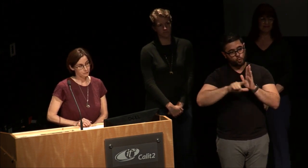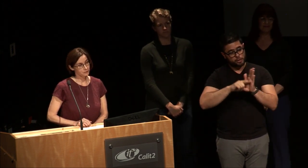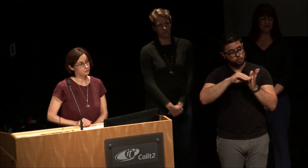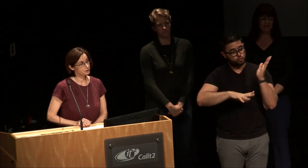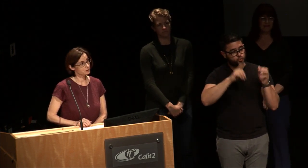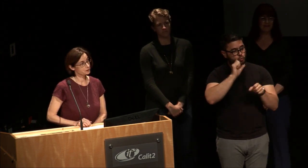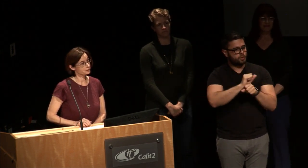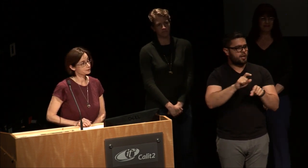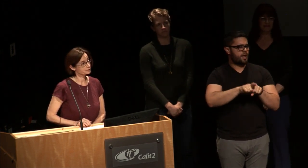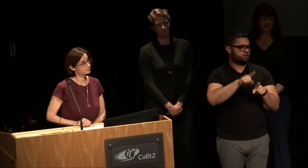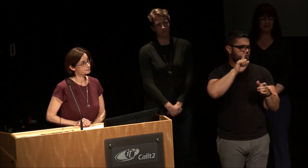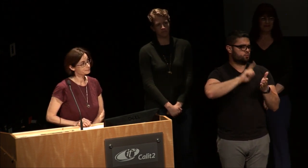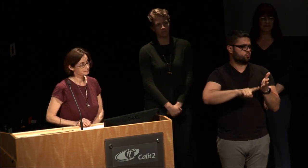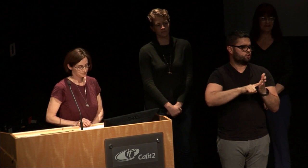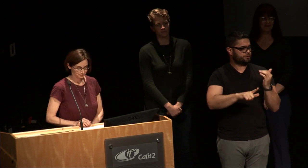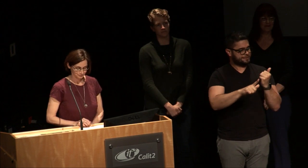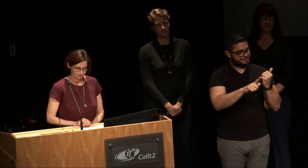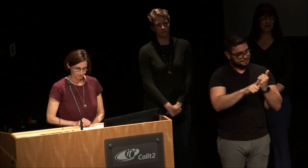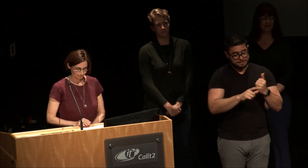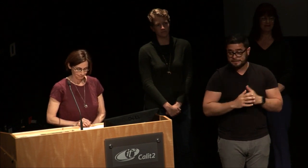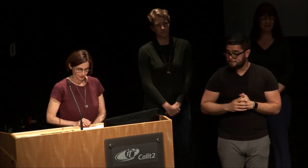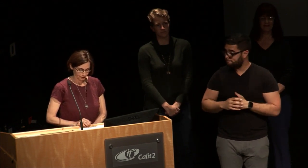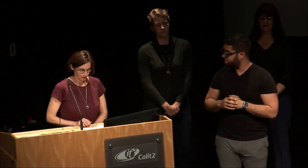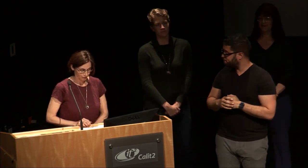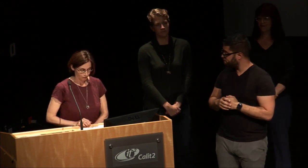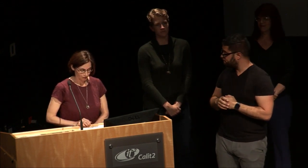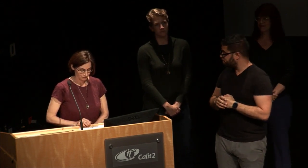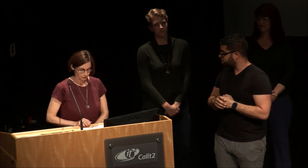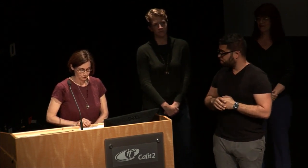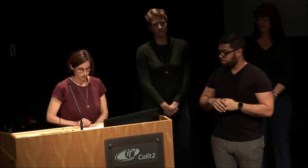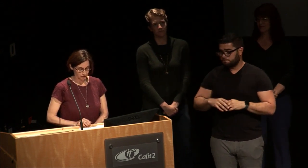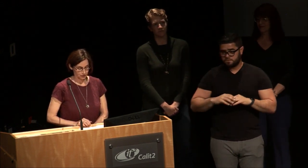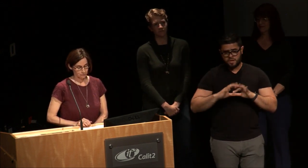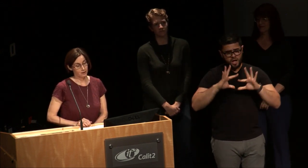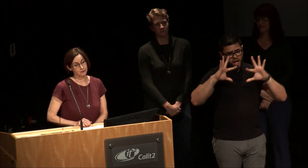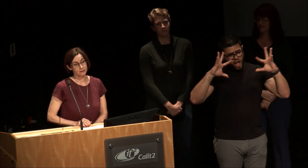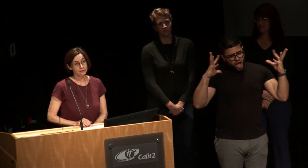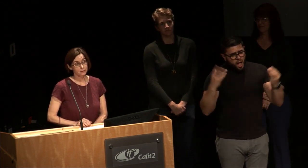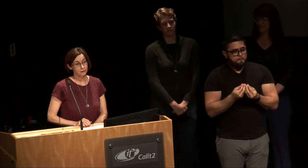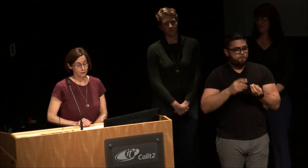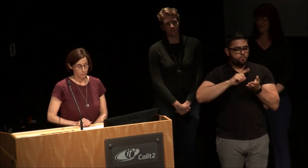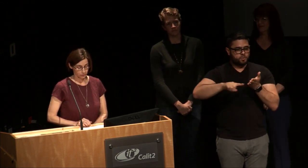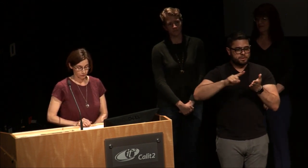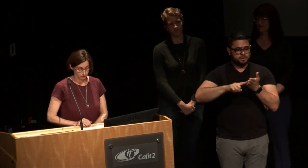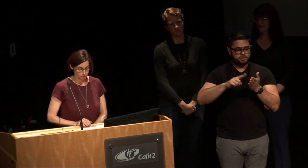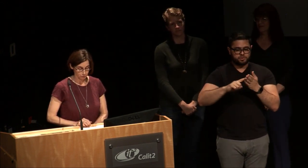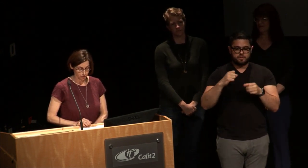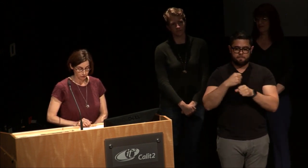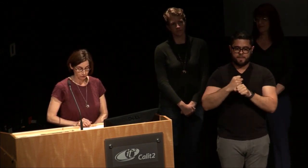research assistants. All of this research has made significant contributions to